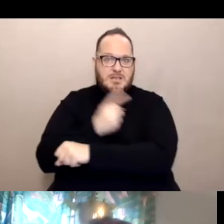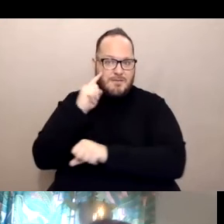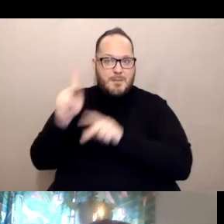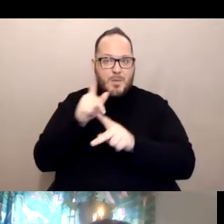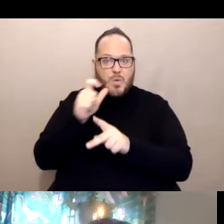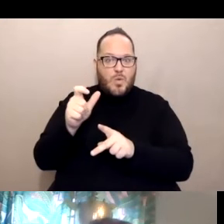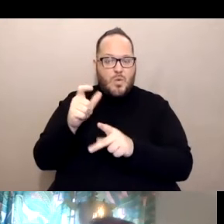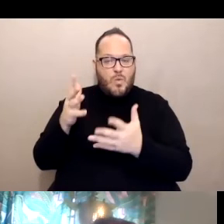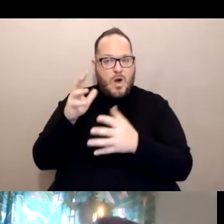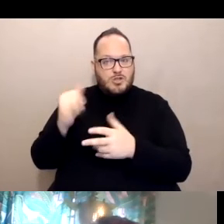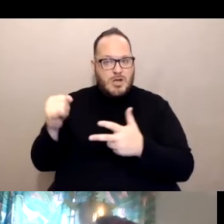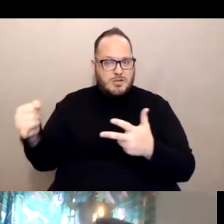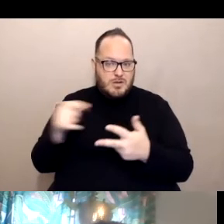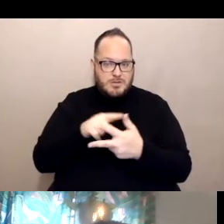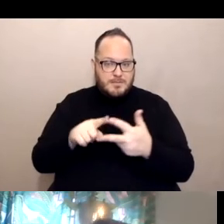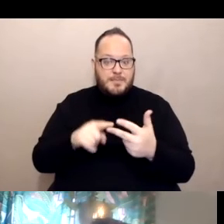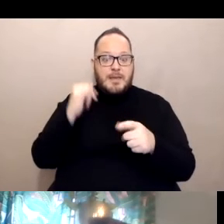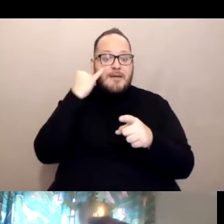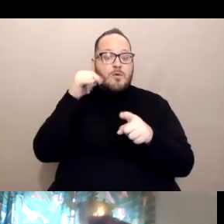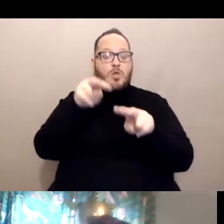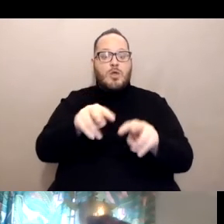if we take those 16 to 18 million people